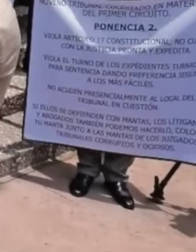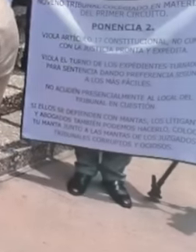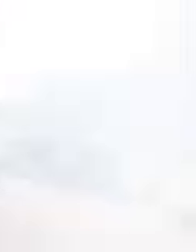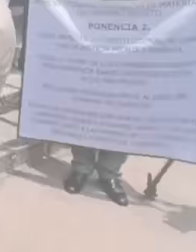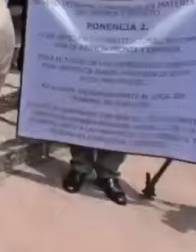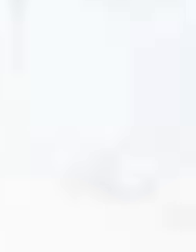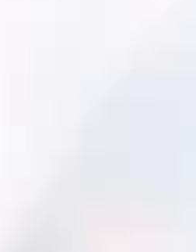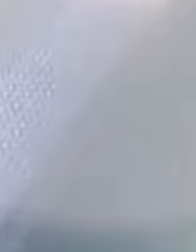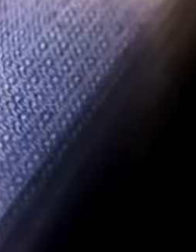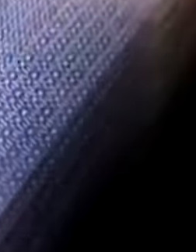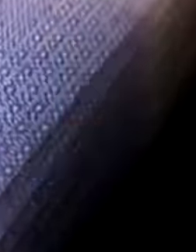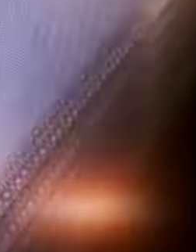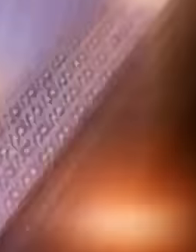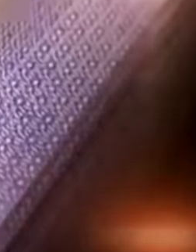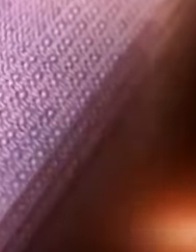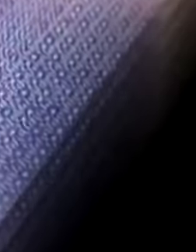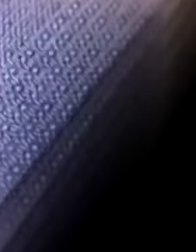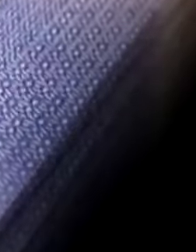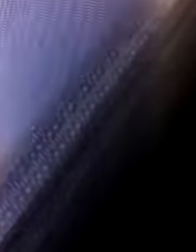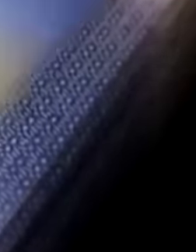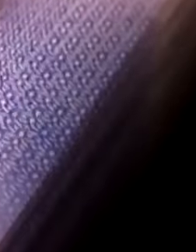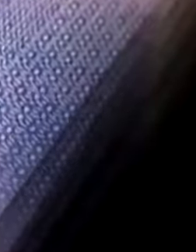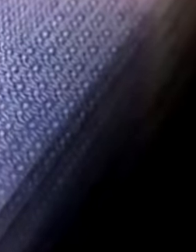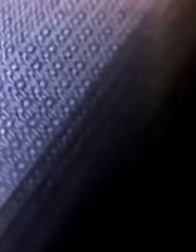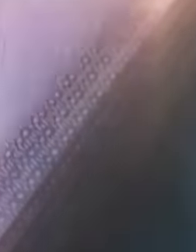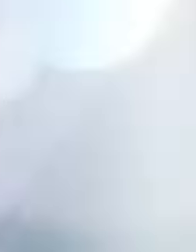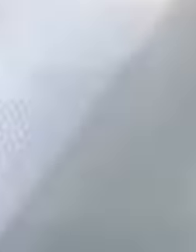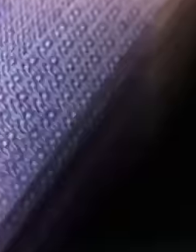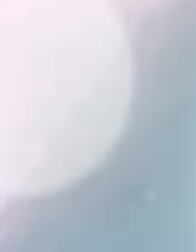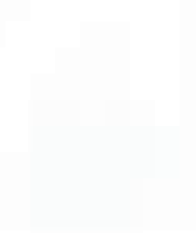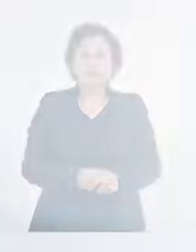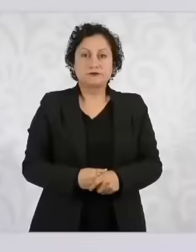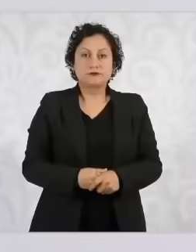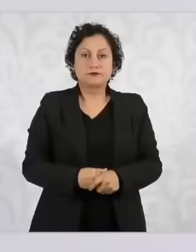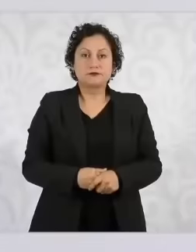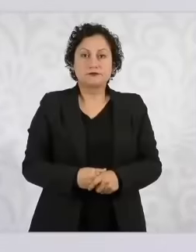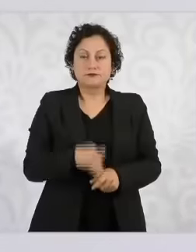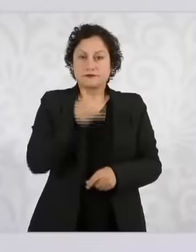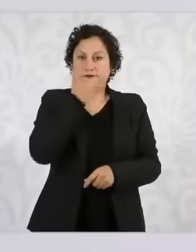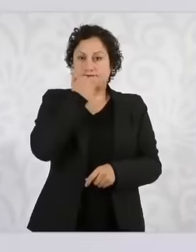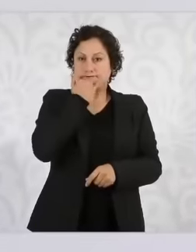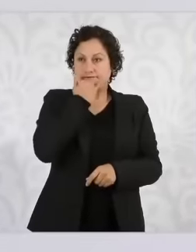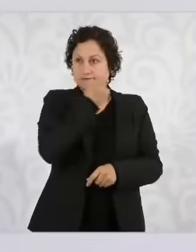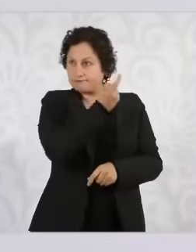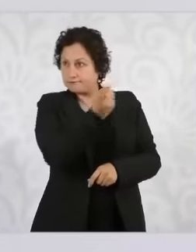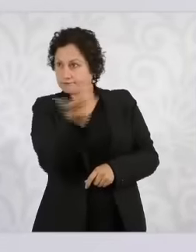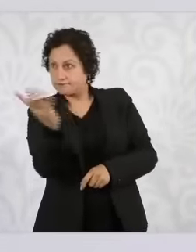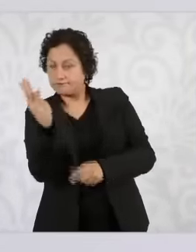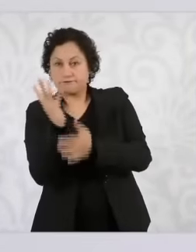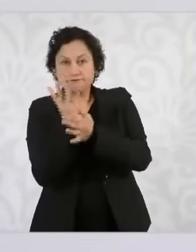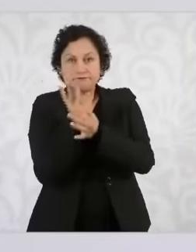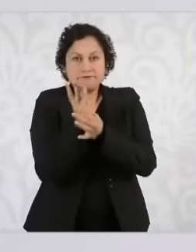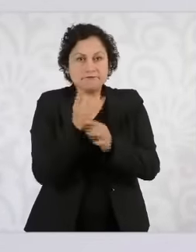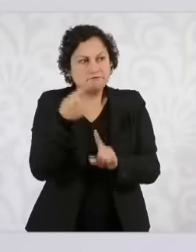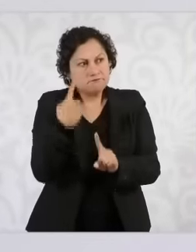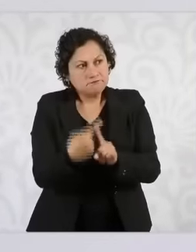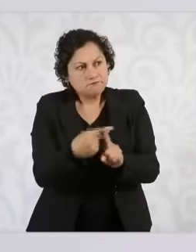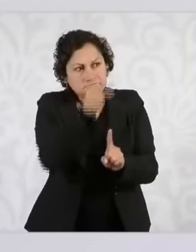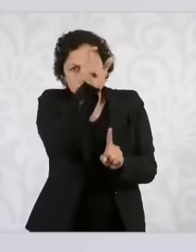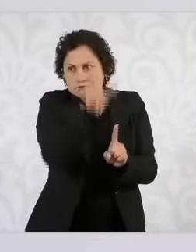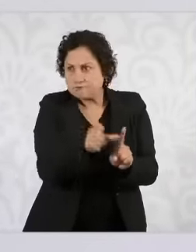salary without working. This made President Claudia Sham angry since it is not fair that